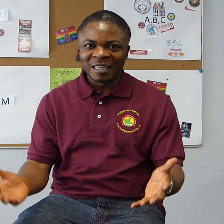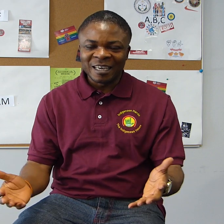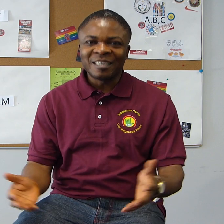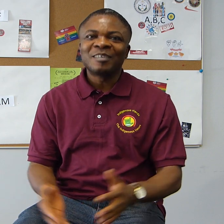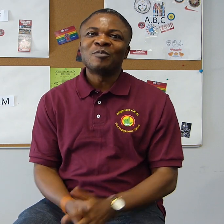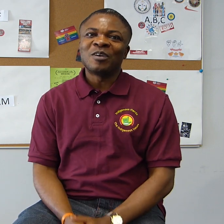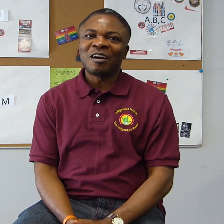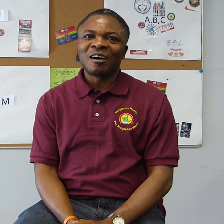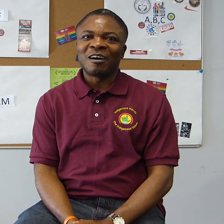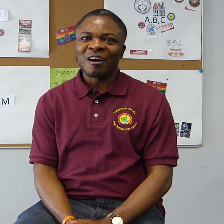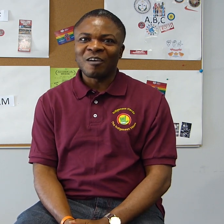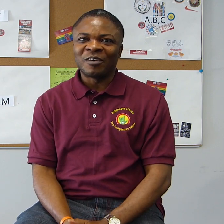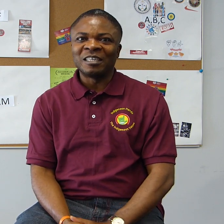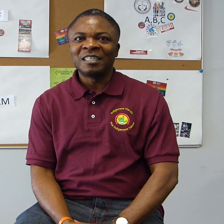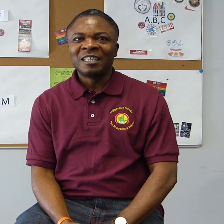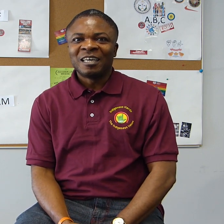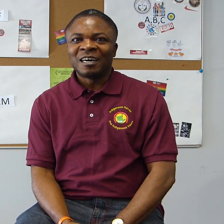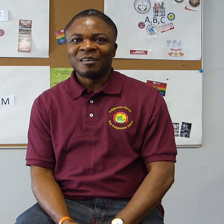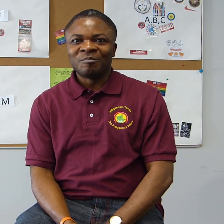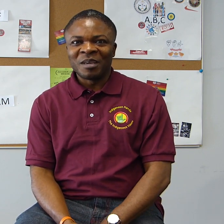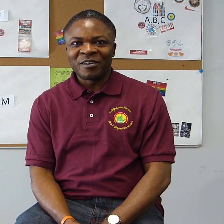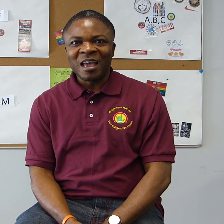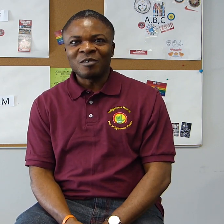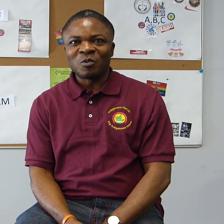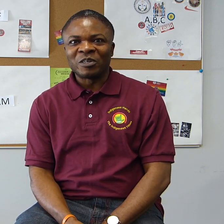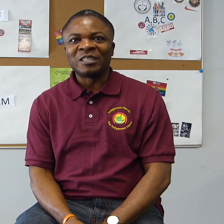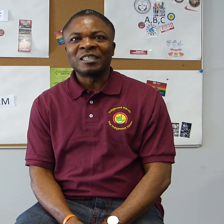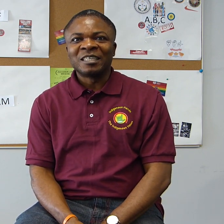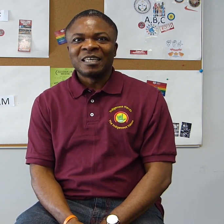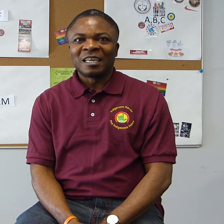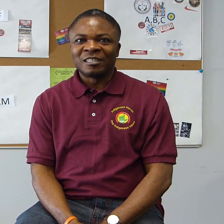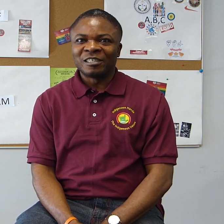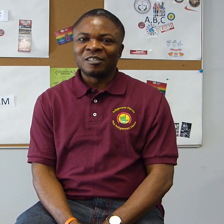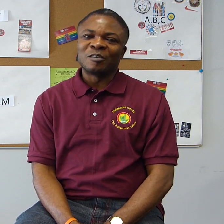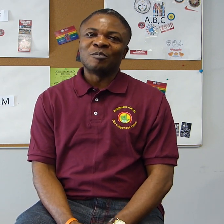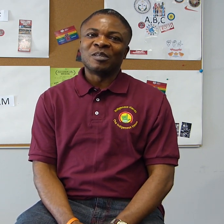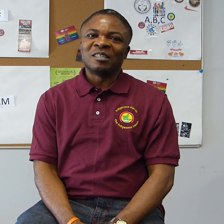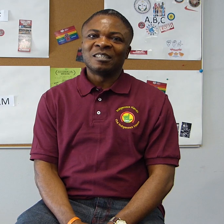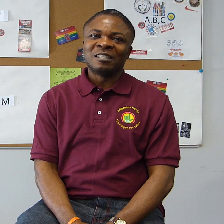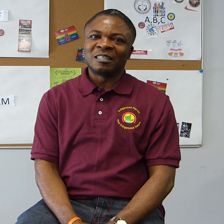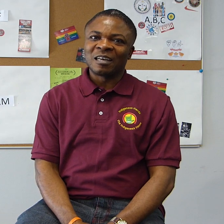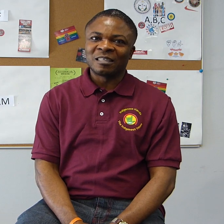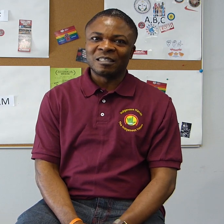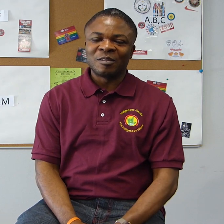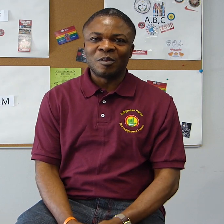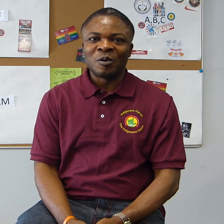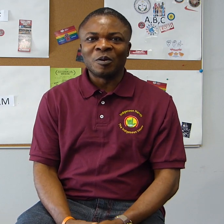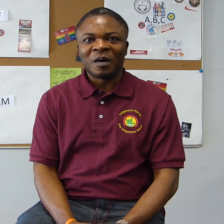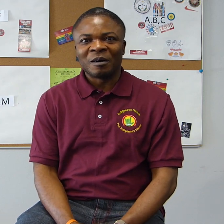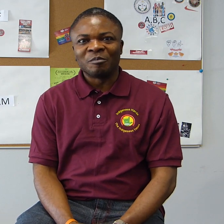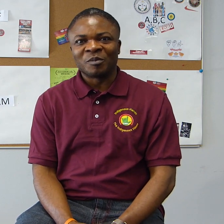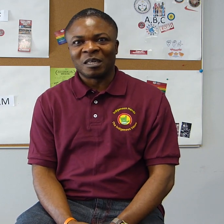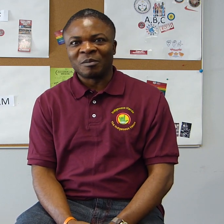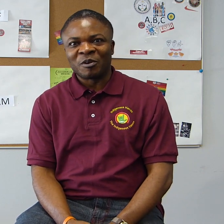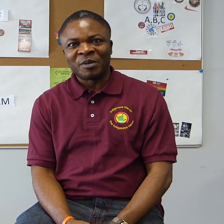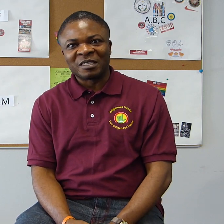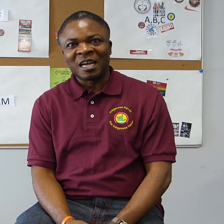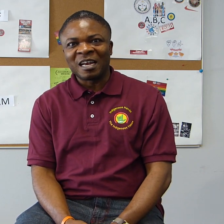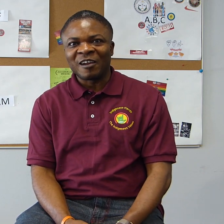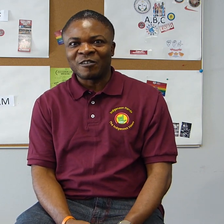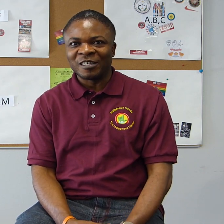today, we are having, Mary Edward, as she is going to be discussing the Adamorobe Signed